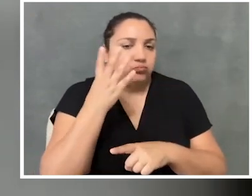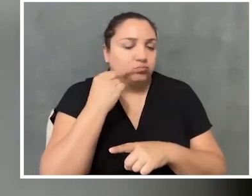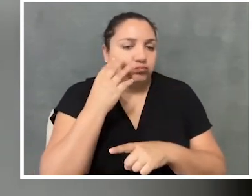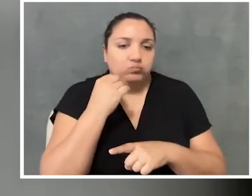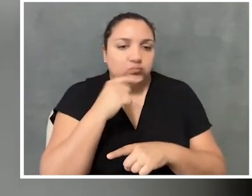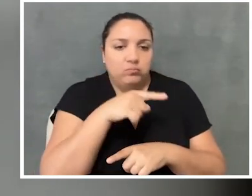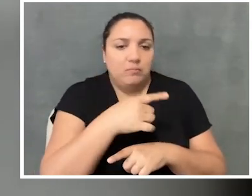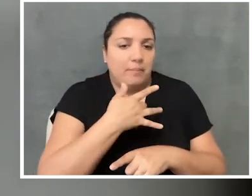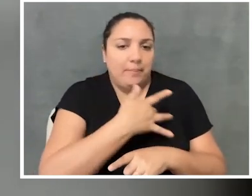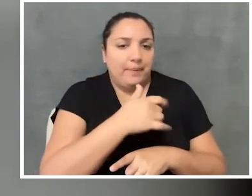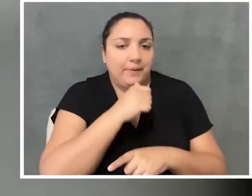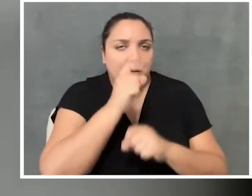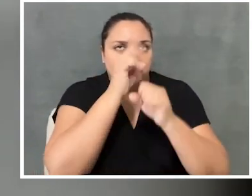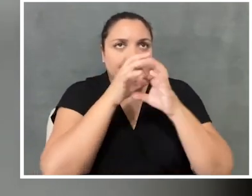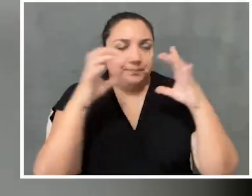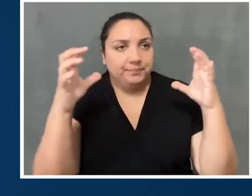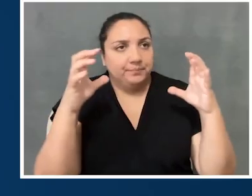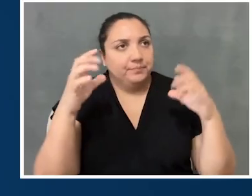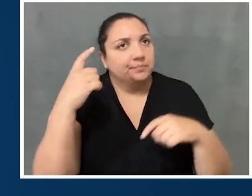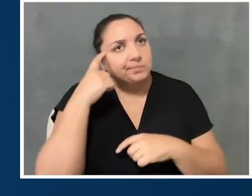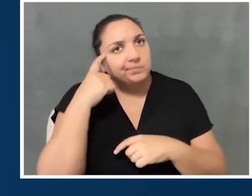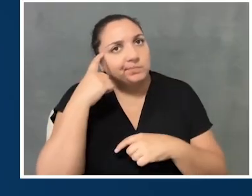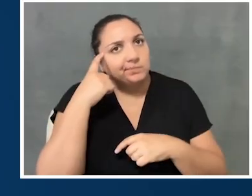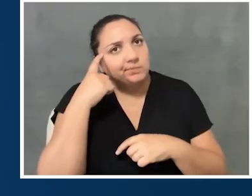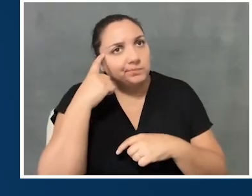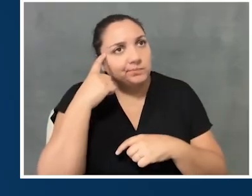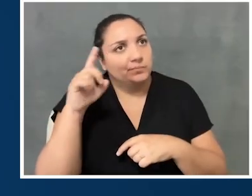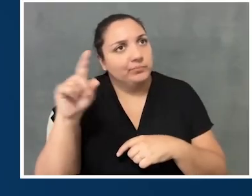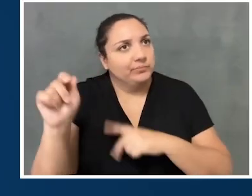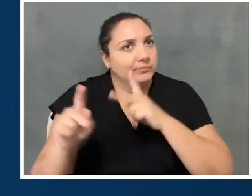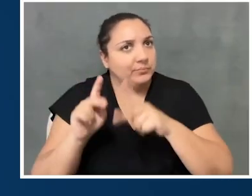about disabled people's experiences.